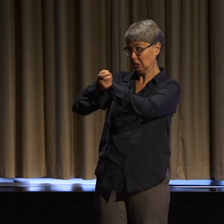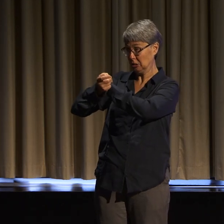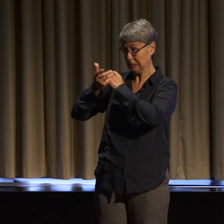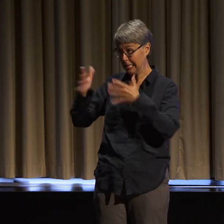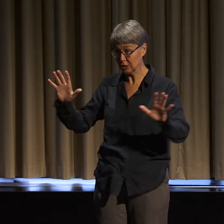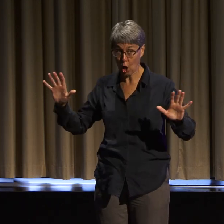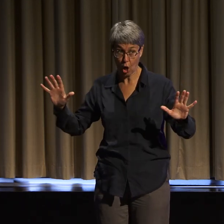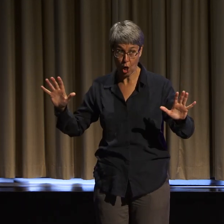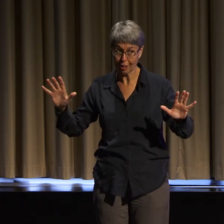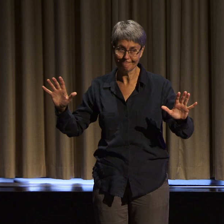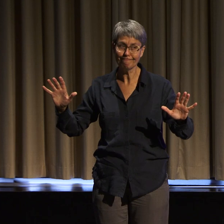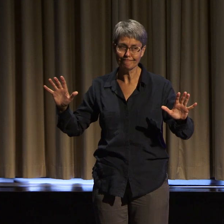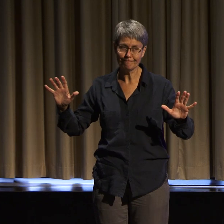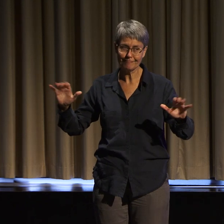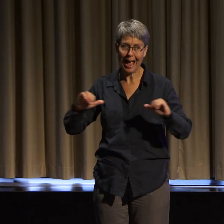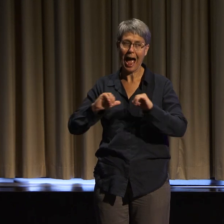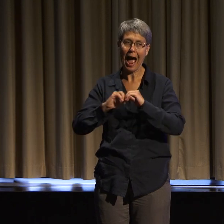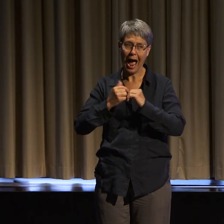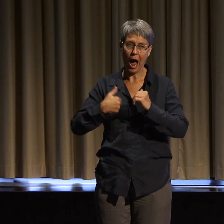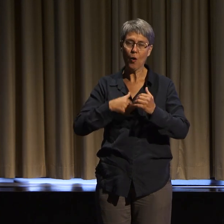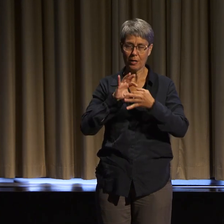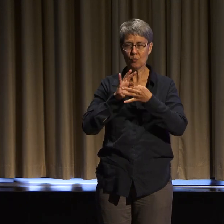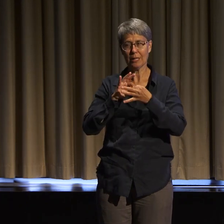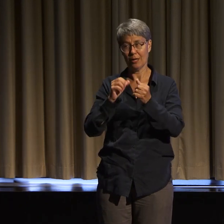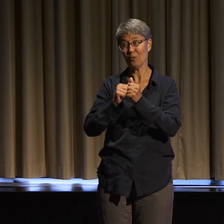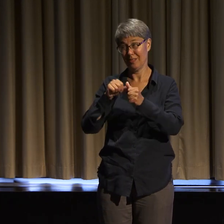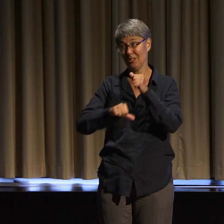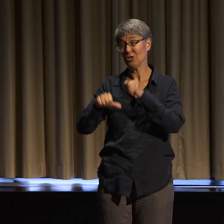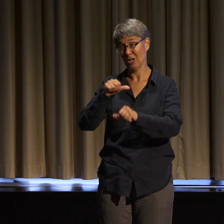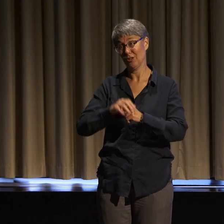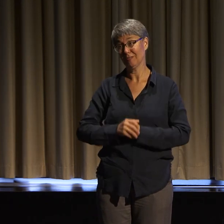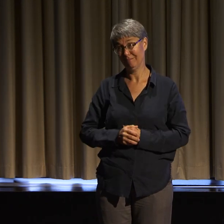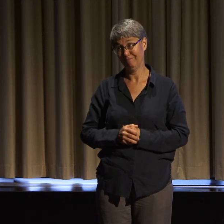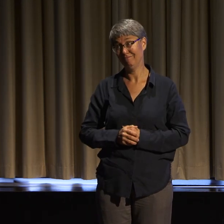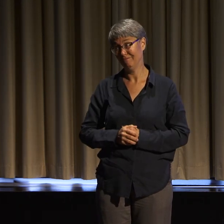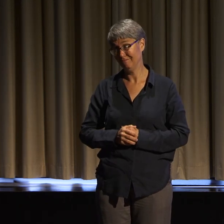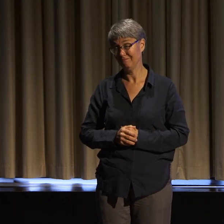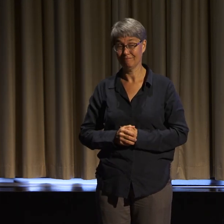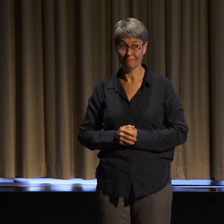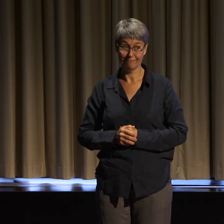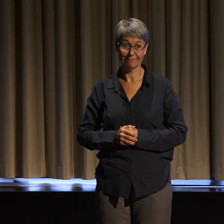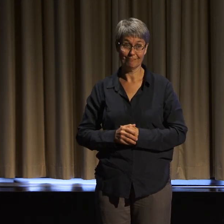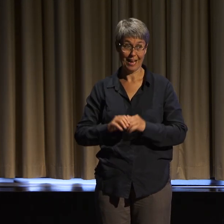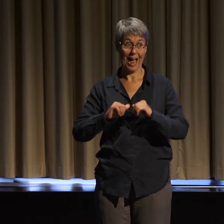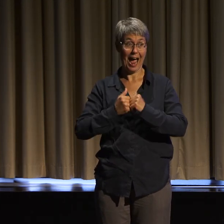with multiple oppressed identities and experiences. Because I know that I am not alone